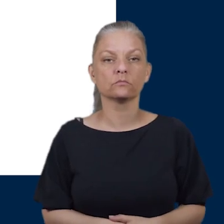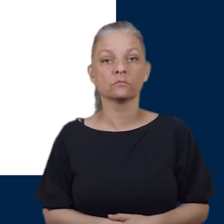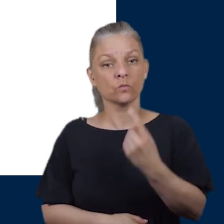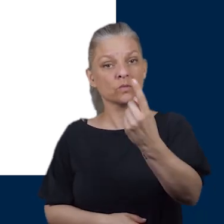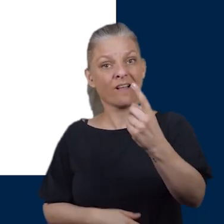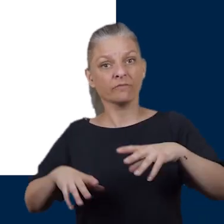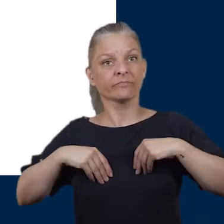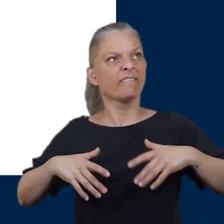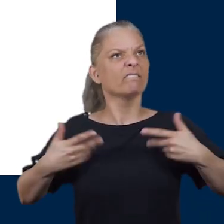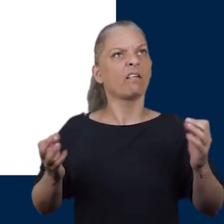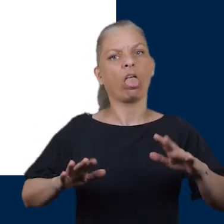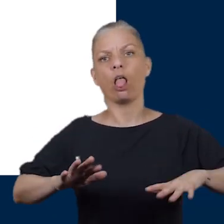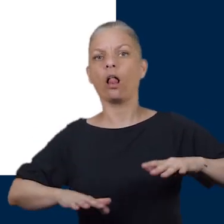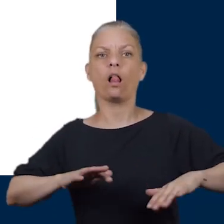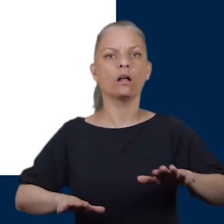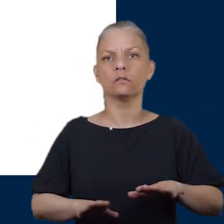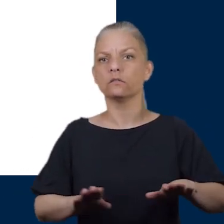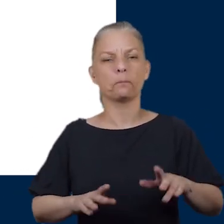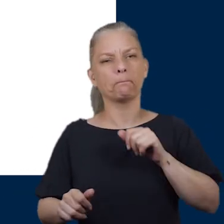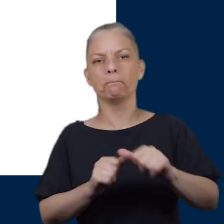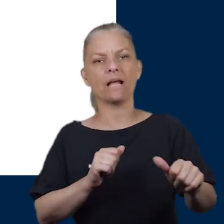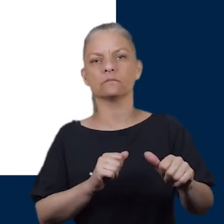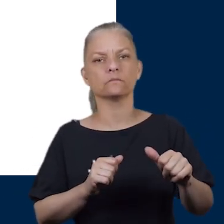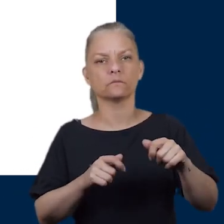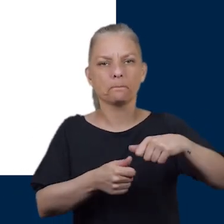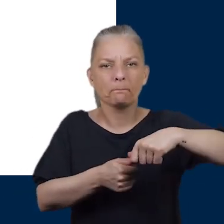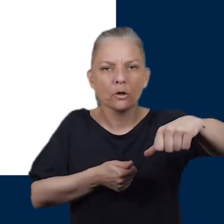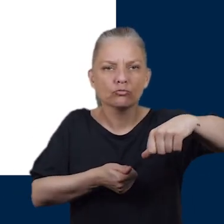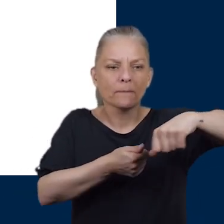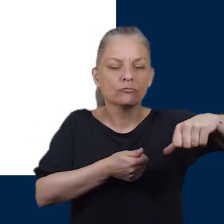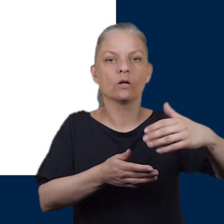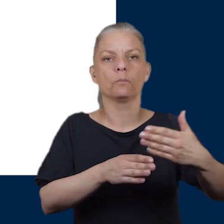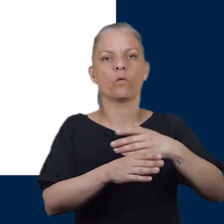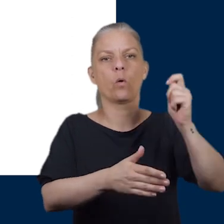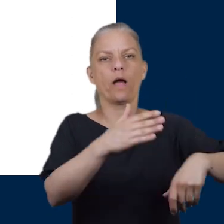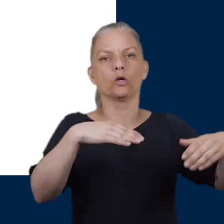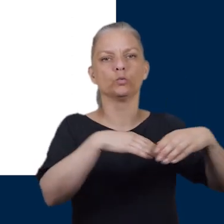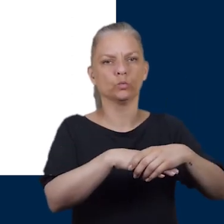If you have neuropathy it's better to get your feet measured before you get shoes just to make sure the shoes actually fit.